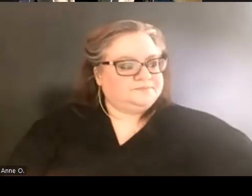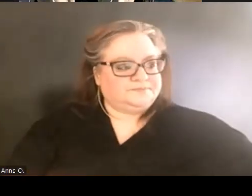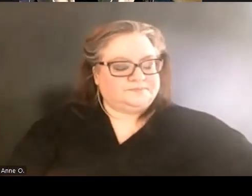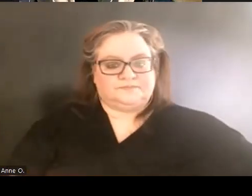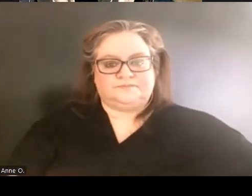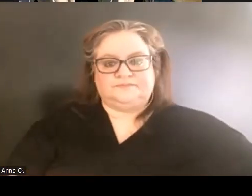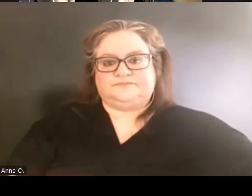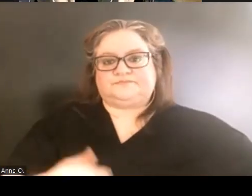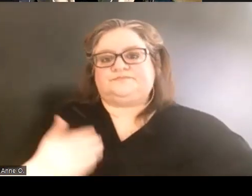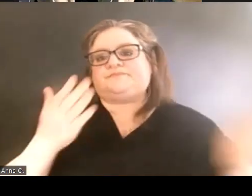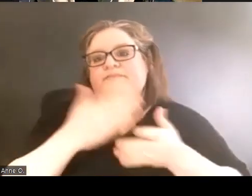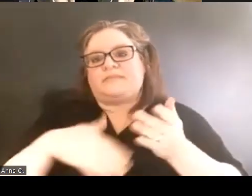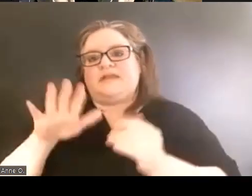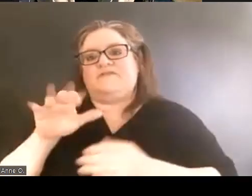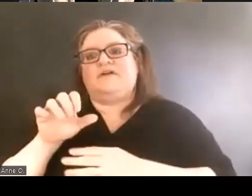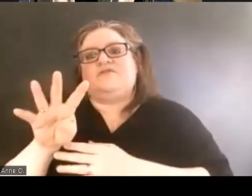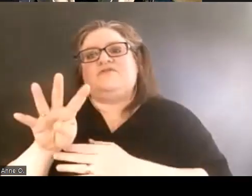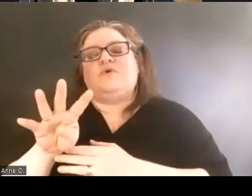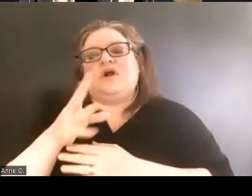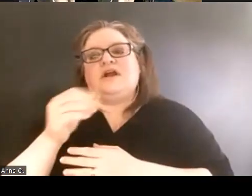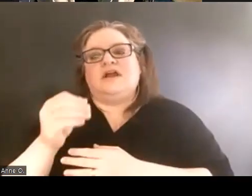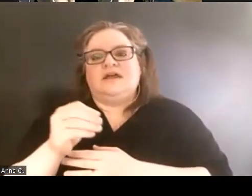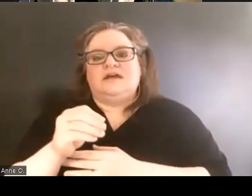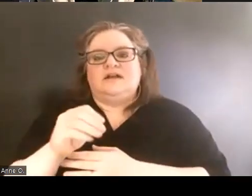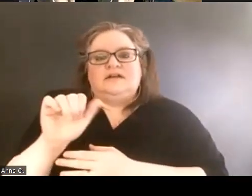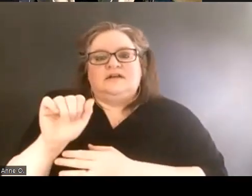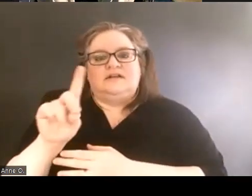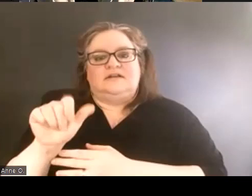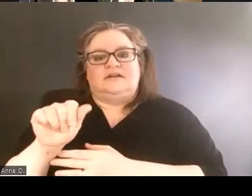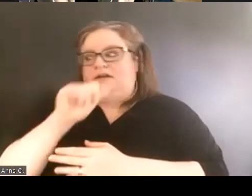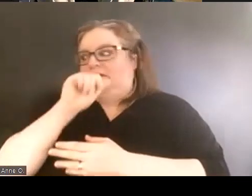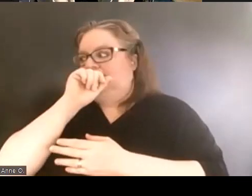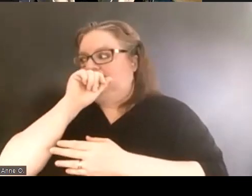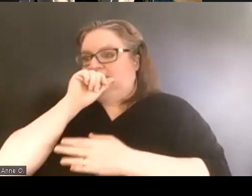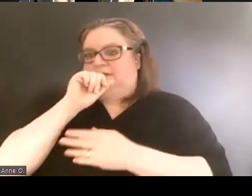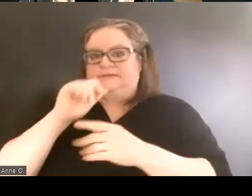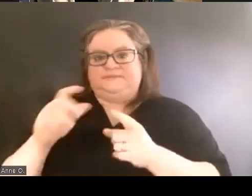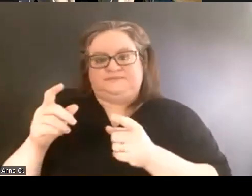section 504 and ADA coordinator, compliance officer